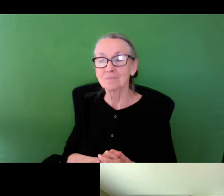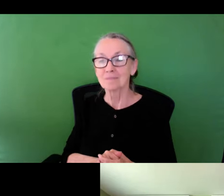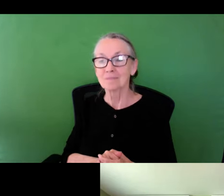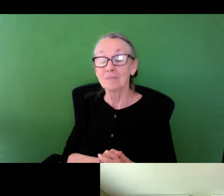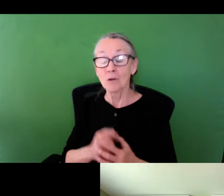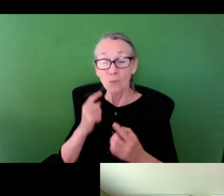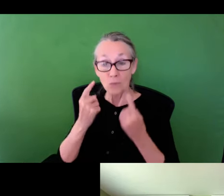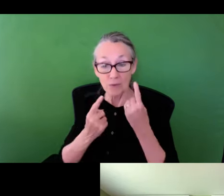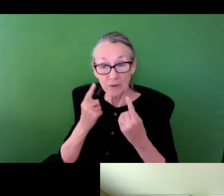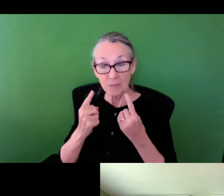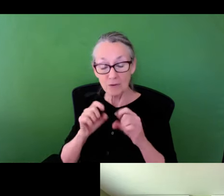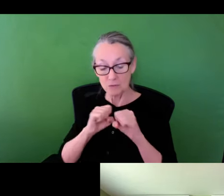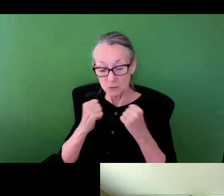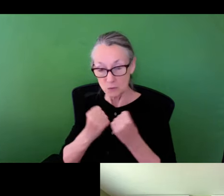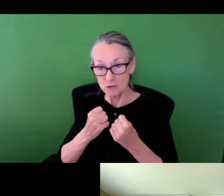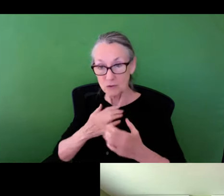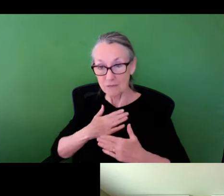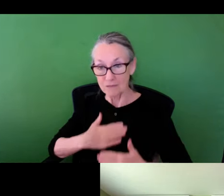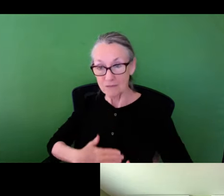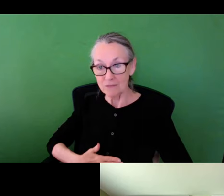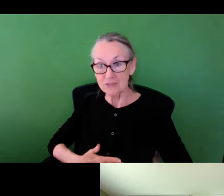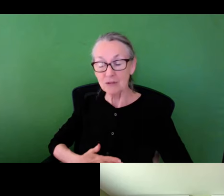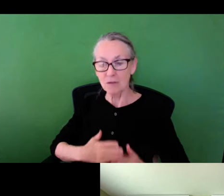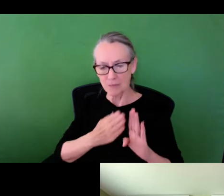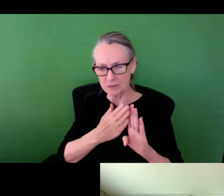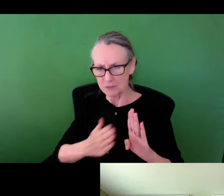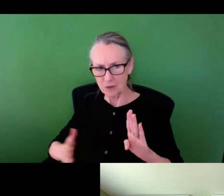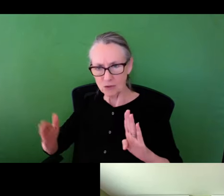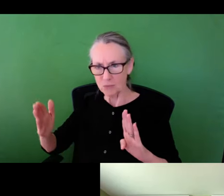when we think about again,